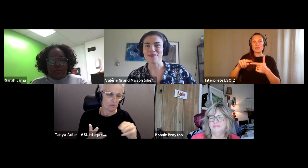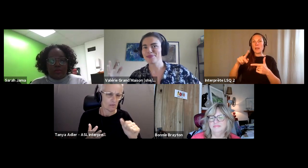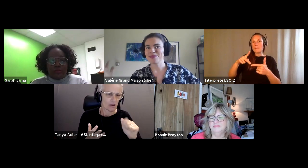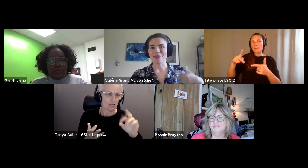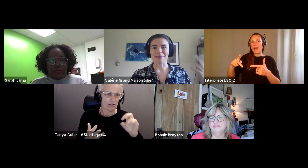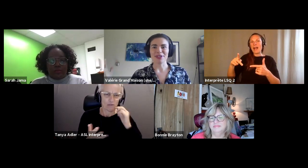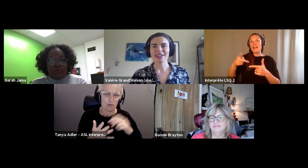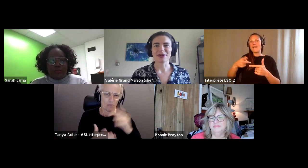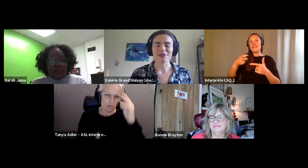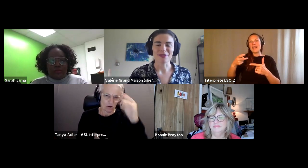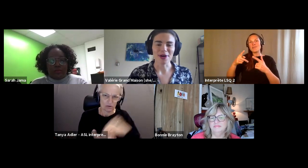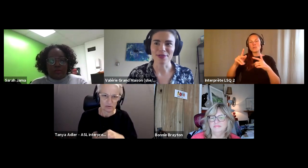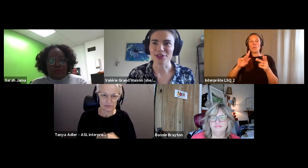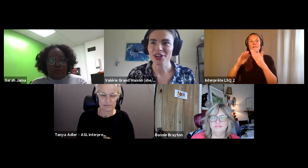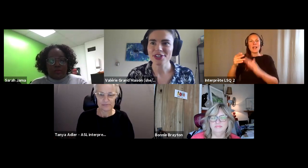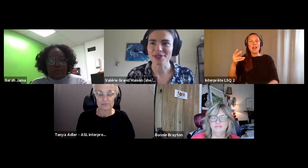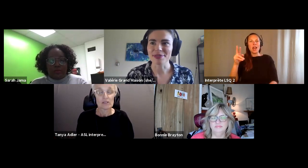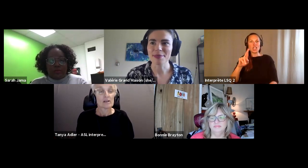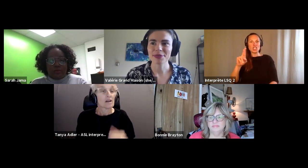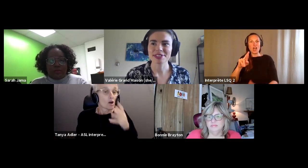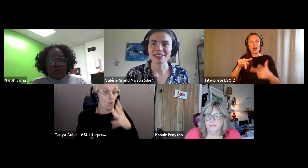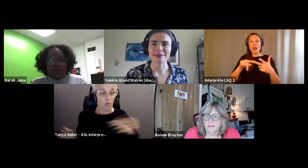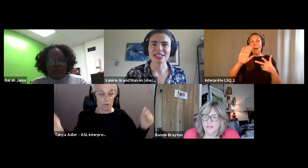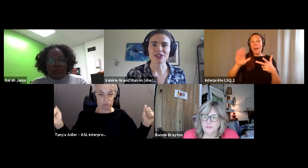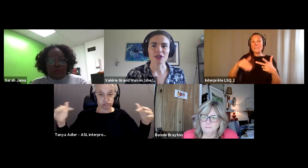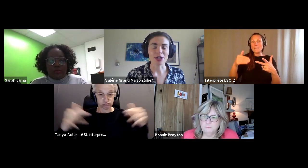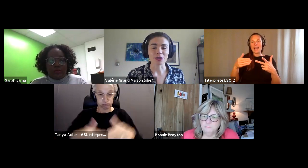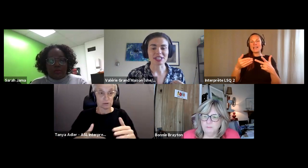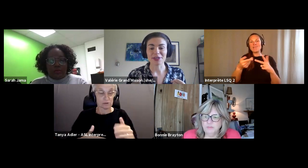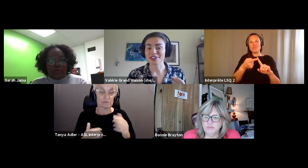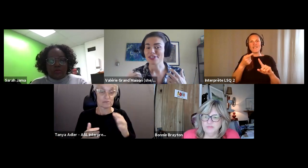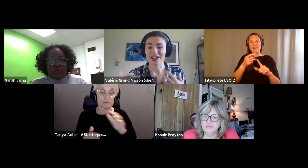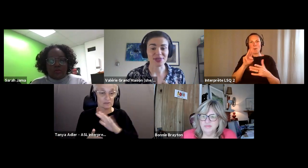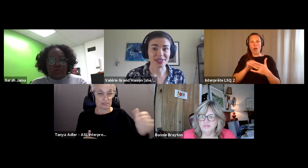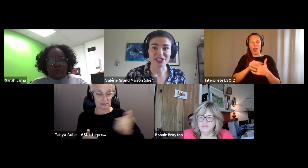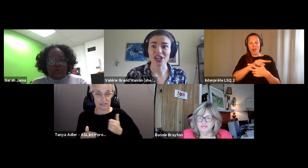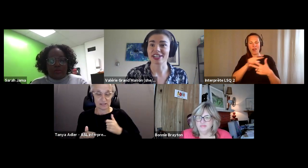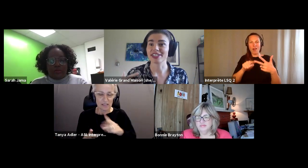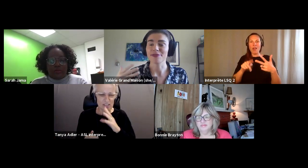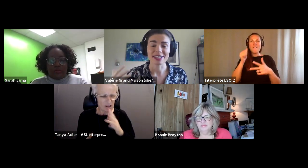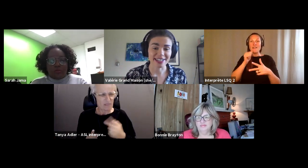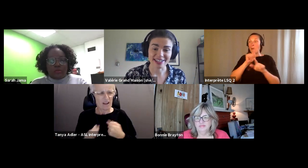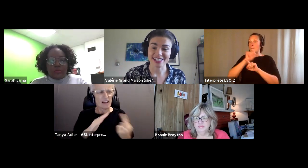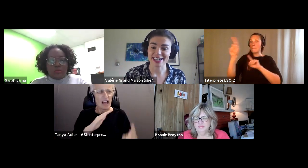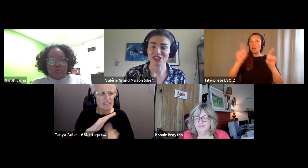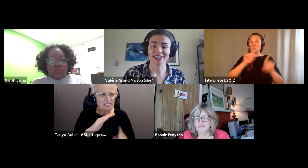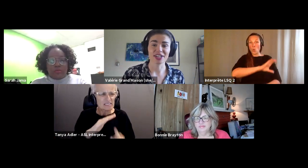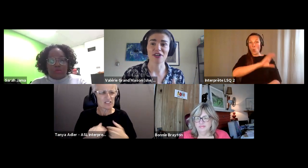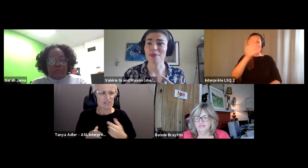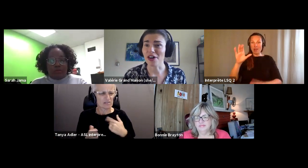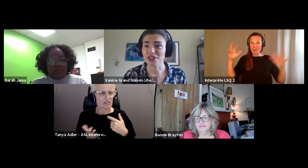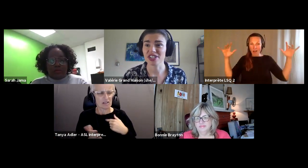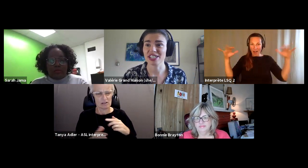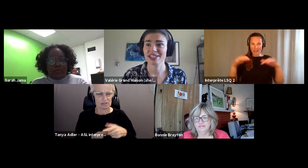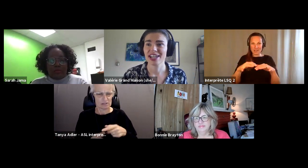Valérie Grand’Maison (she/elle): So, by bringing women from all over the country women with disabilities talk about their experiences of isolation of medicalization of poverty.